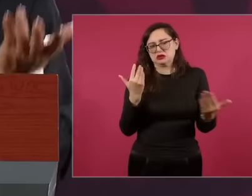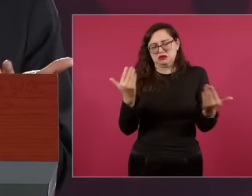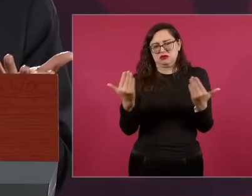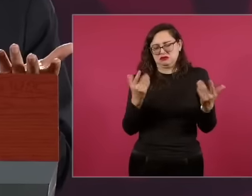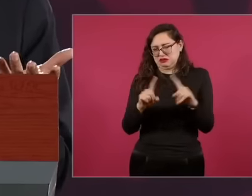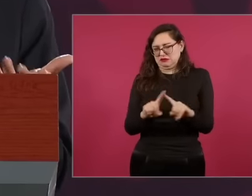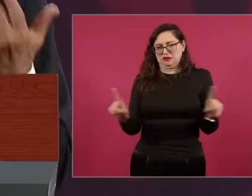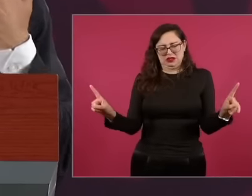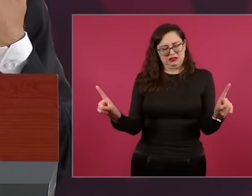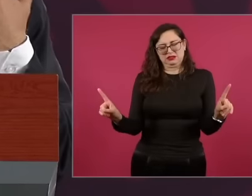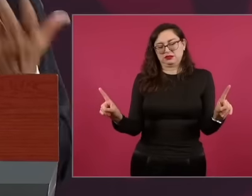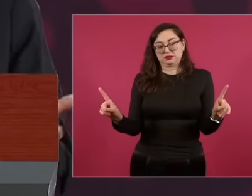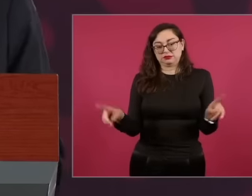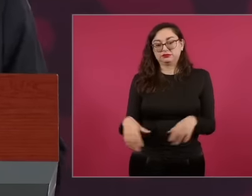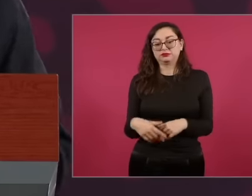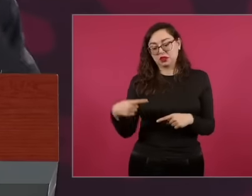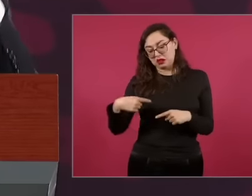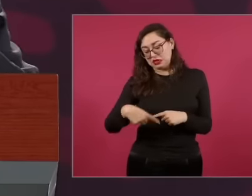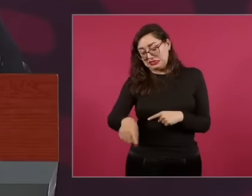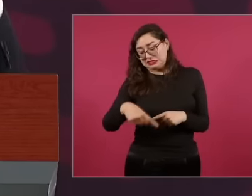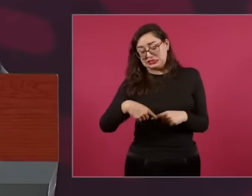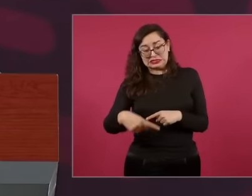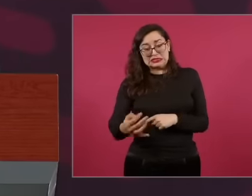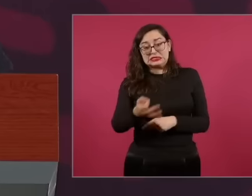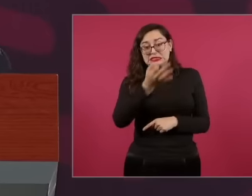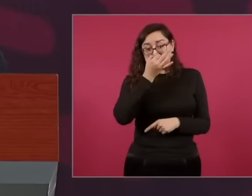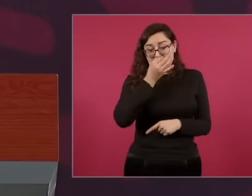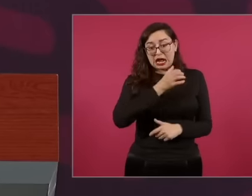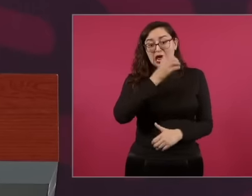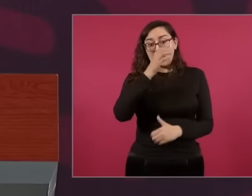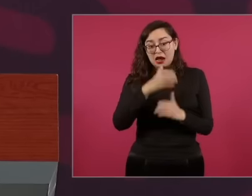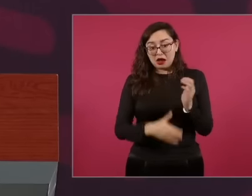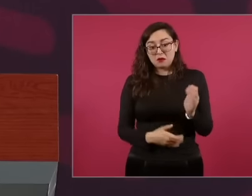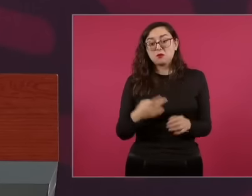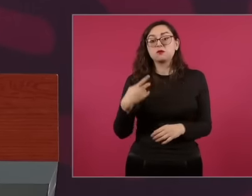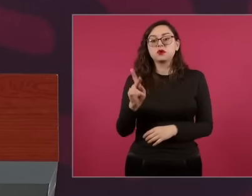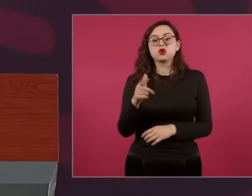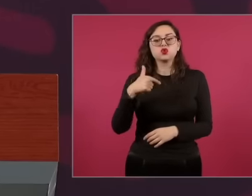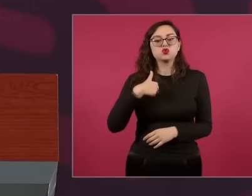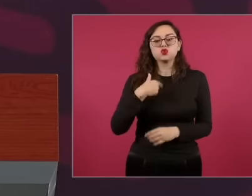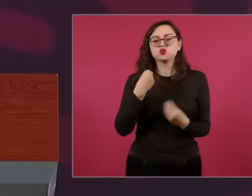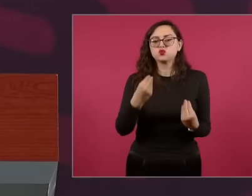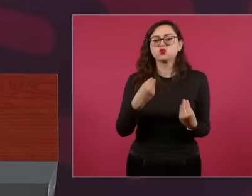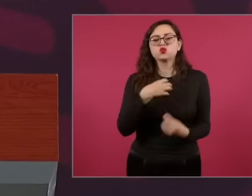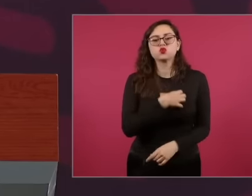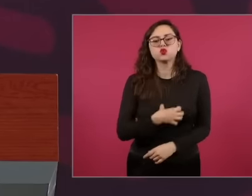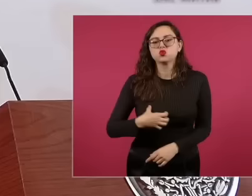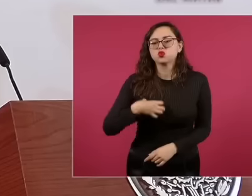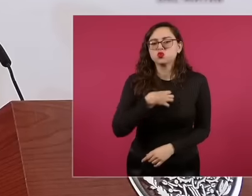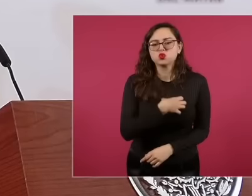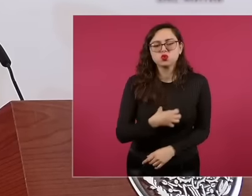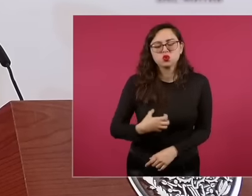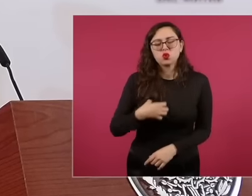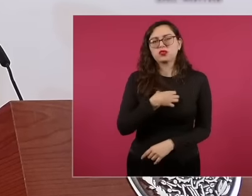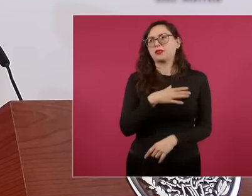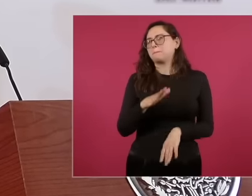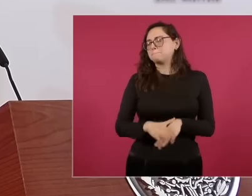happier. Well, I'm happy for several things, but I think that's why I'm happier.